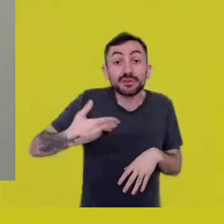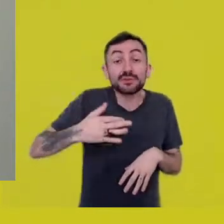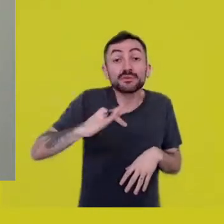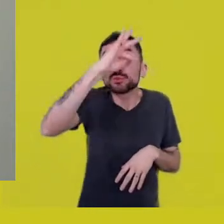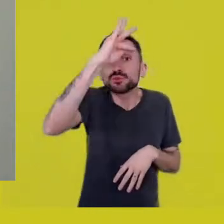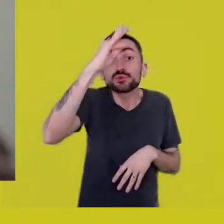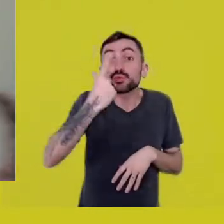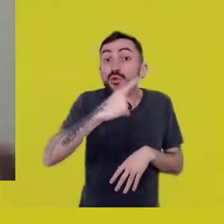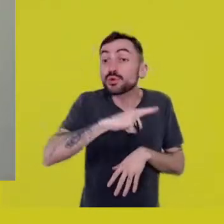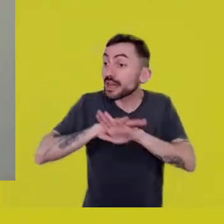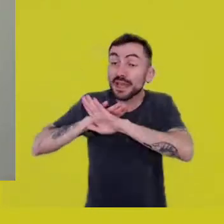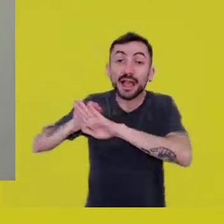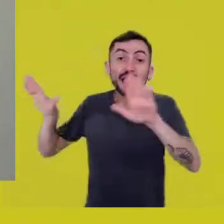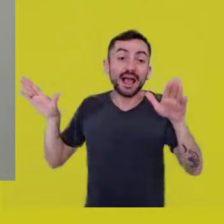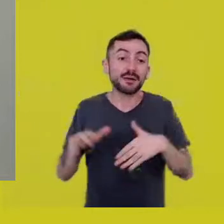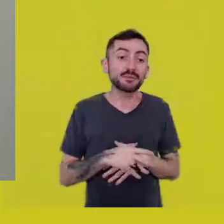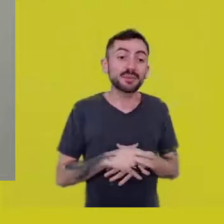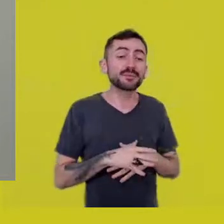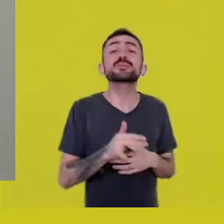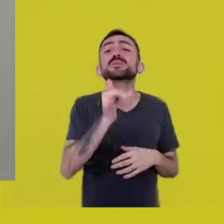Everyone can participate in everything.